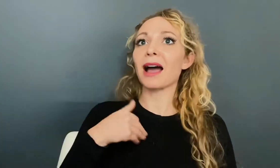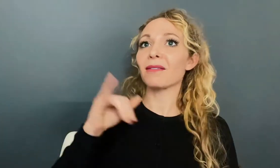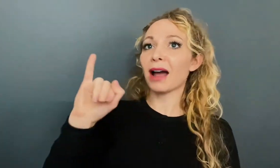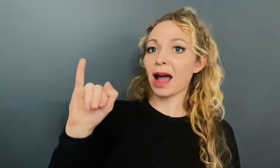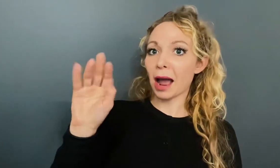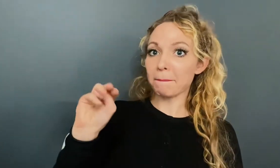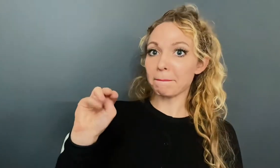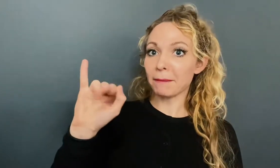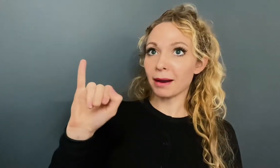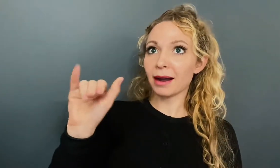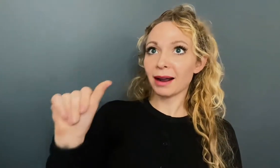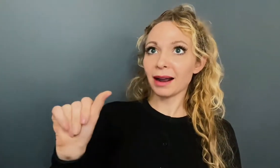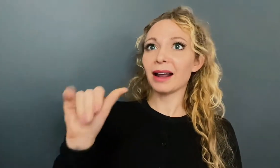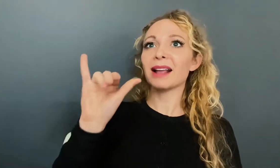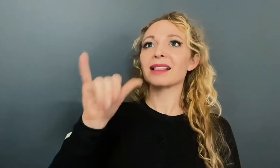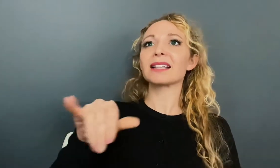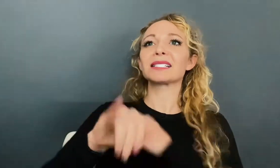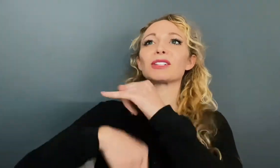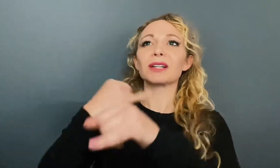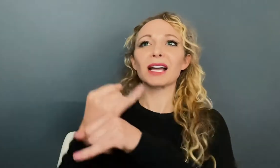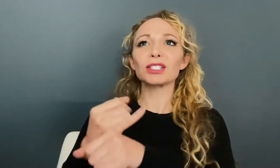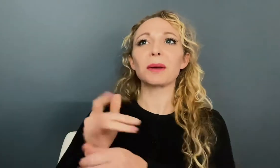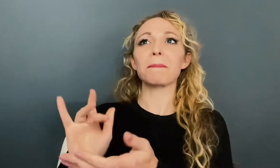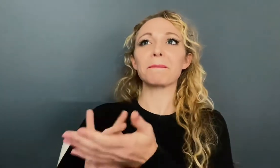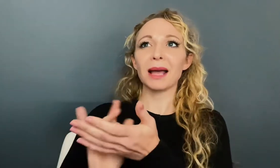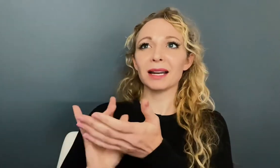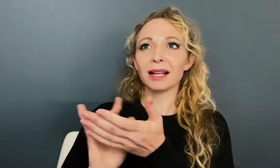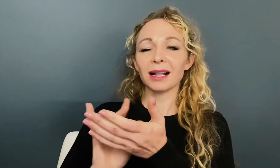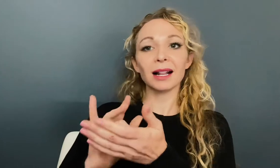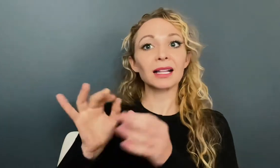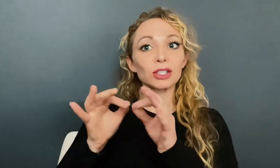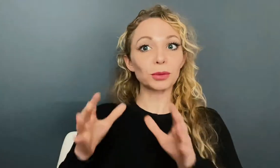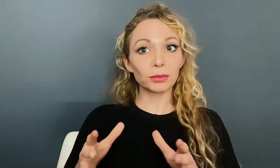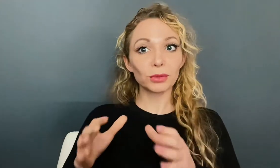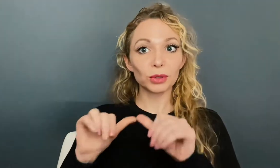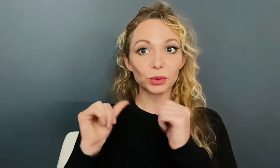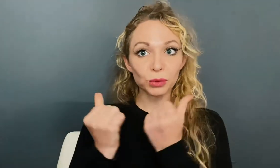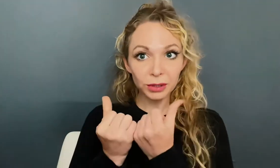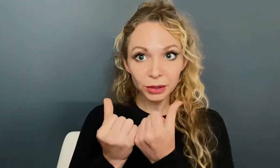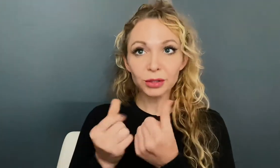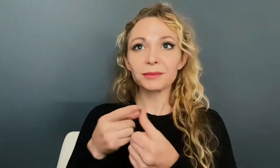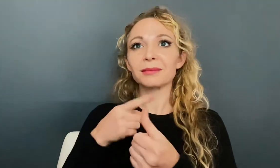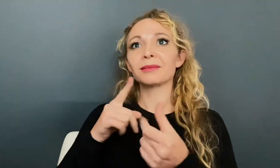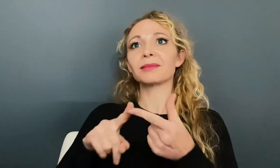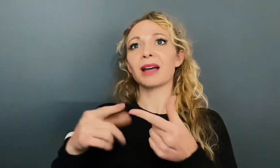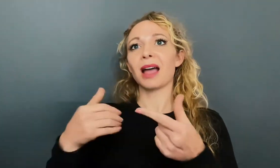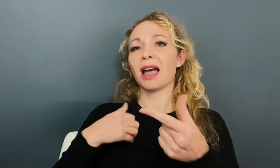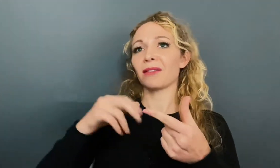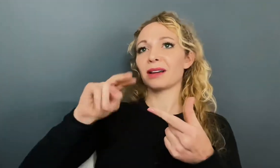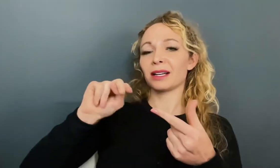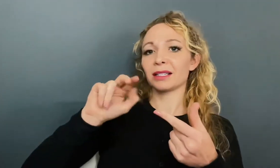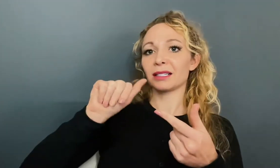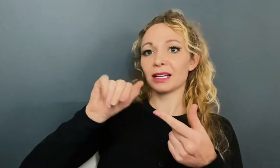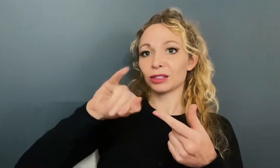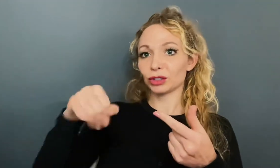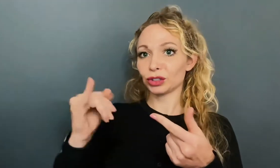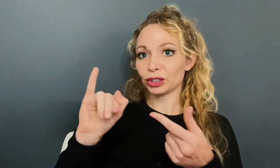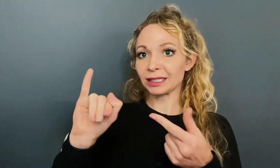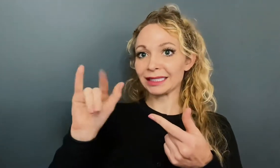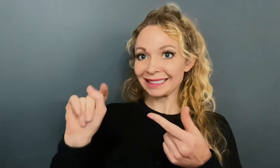IMIA that's the International Medical Interpreter Association, then they have NAJIT